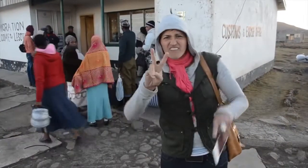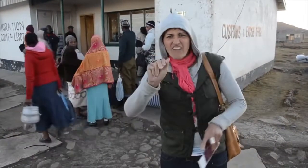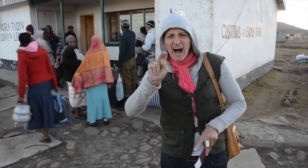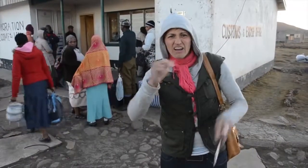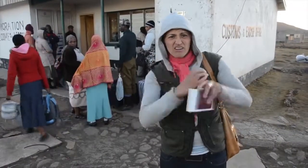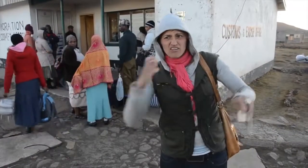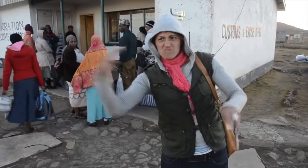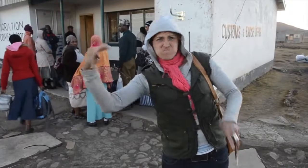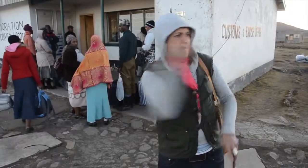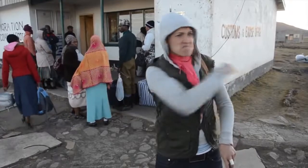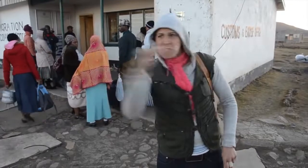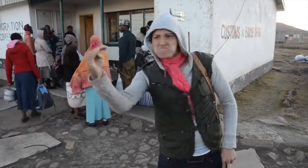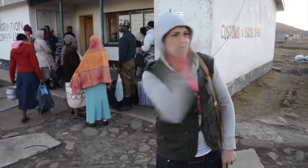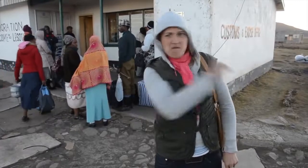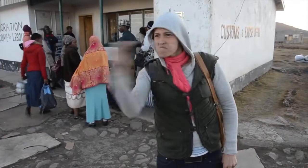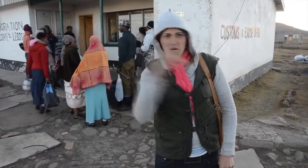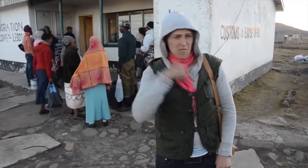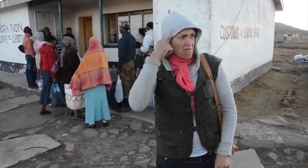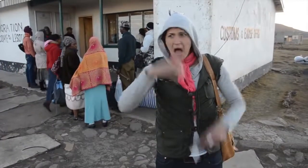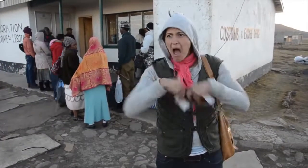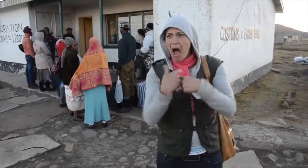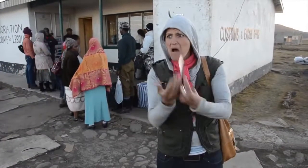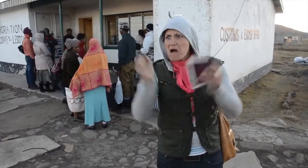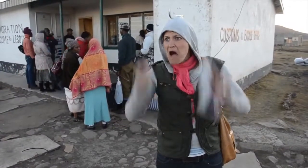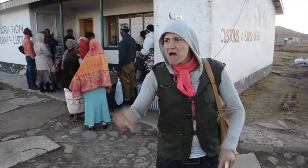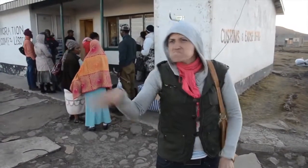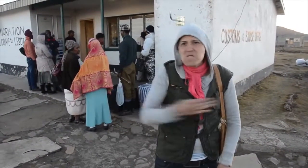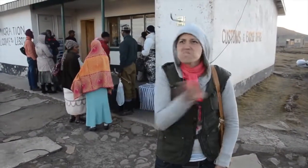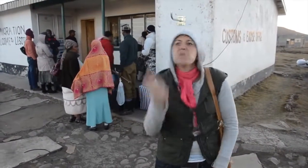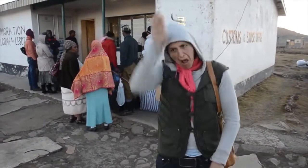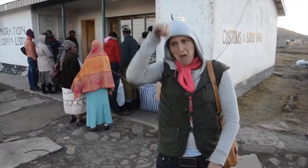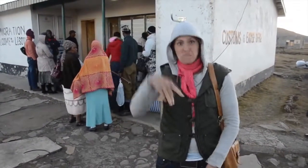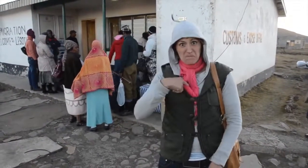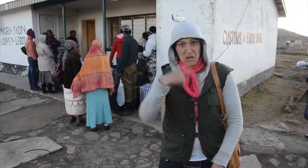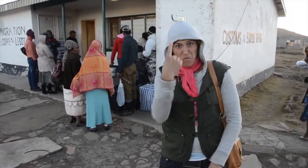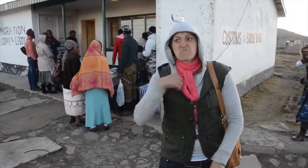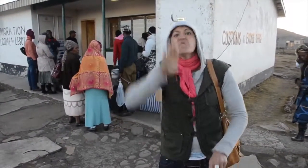not help but wonder how they could drive through the long winding rocky road up here?